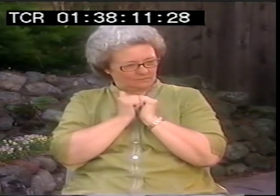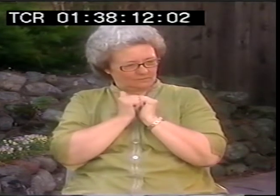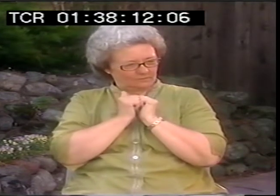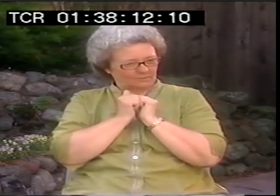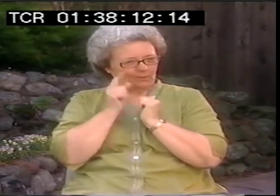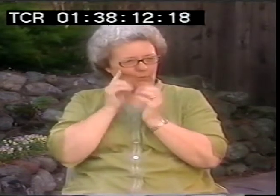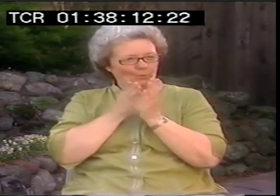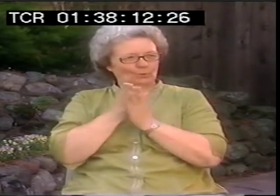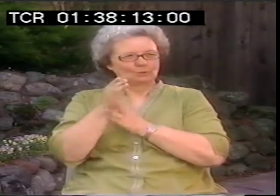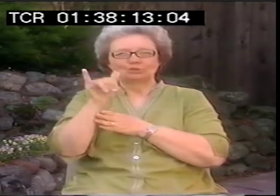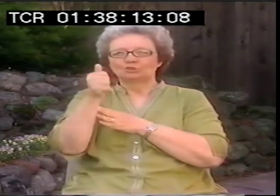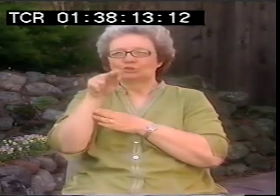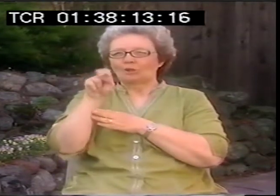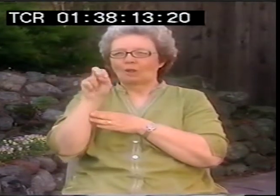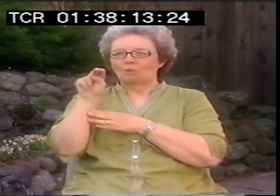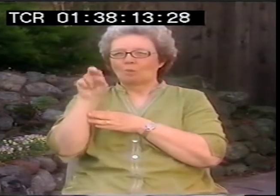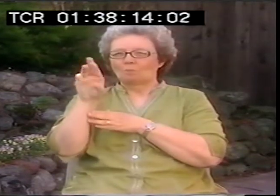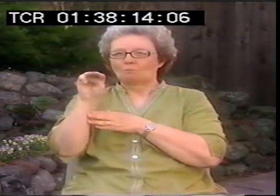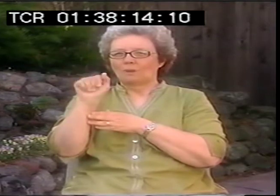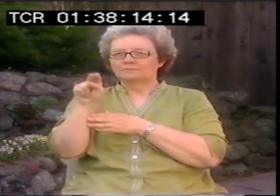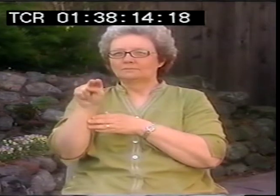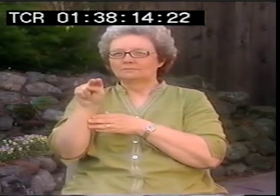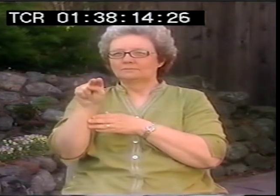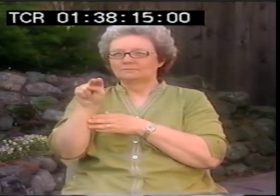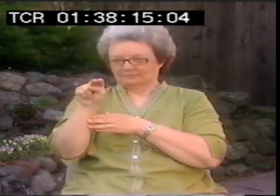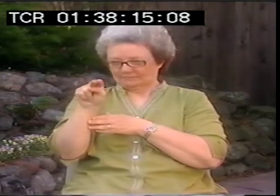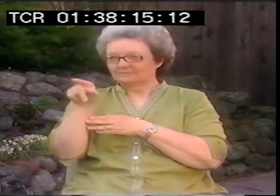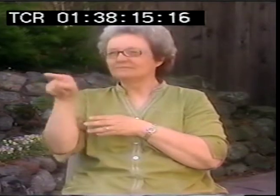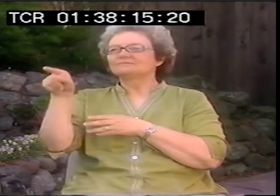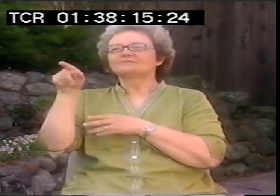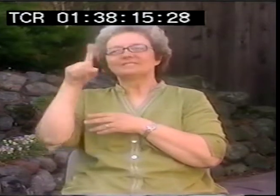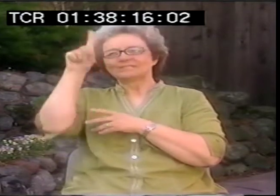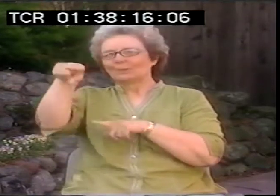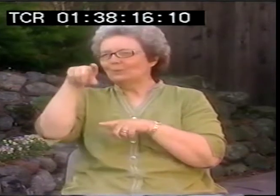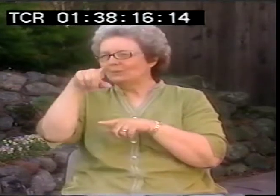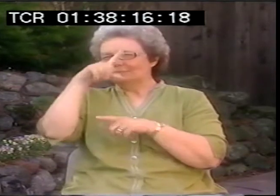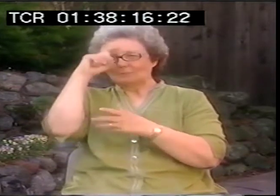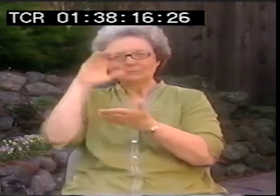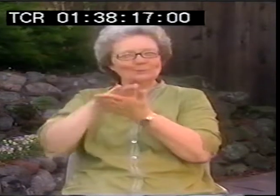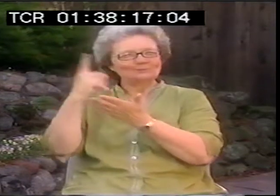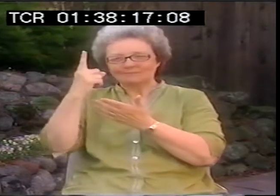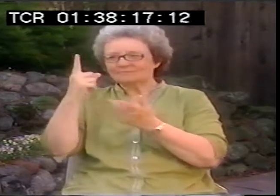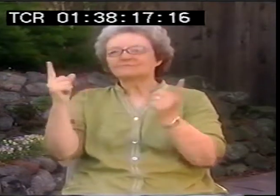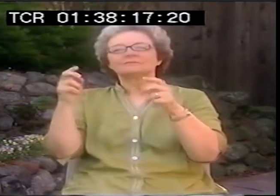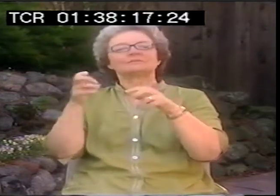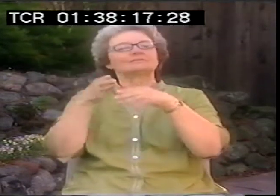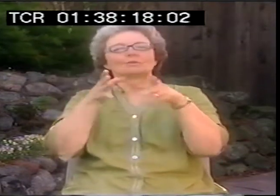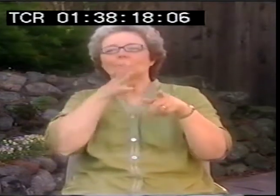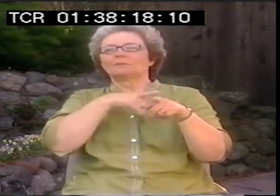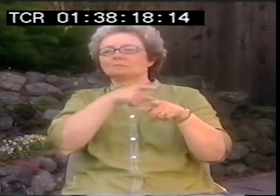I met her through Jane Norman, I think. It was some summer school thing or something.